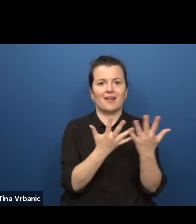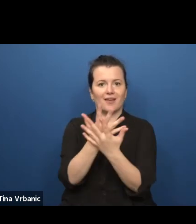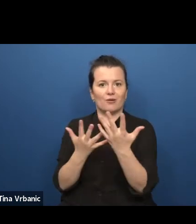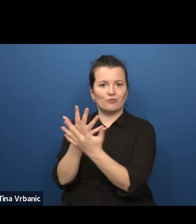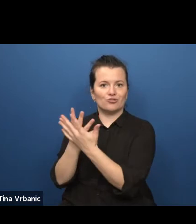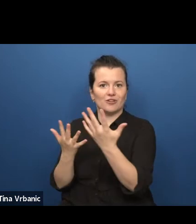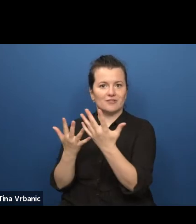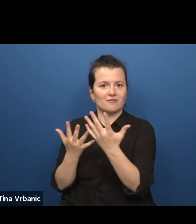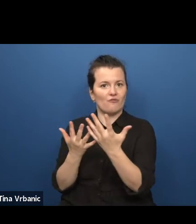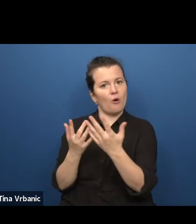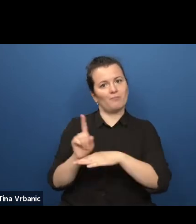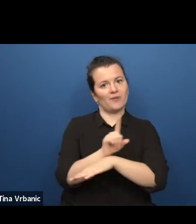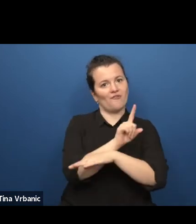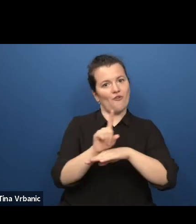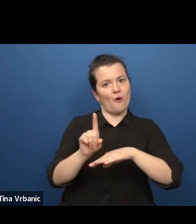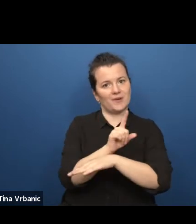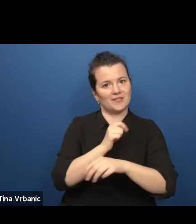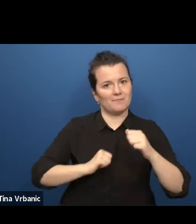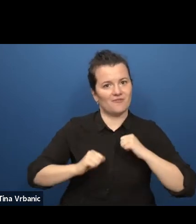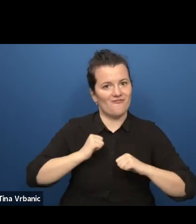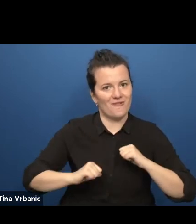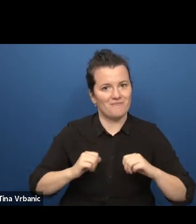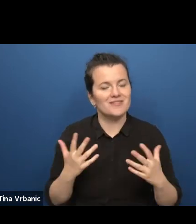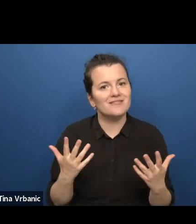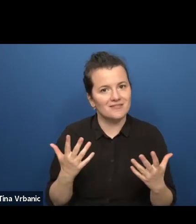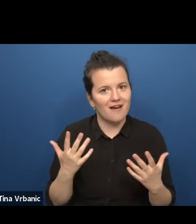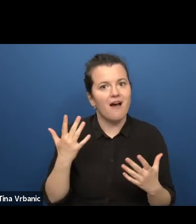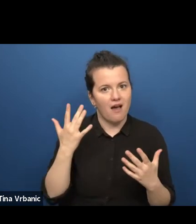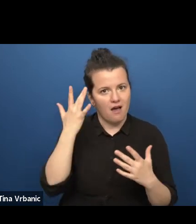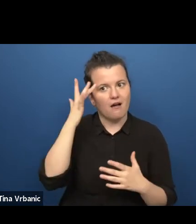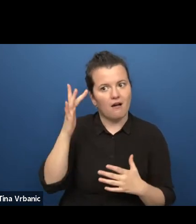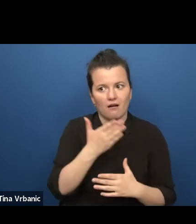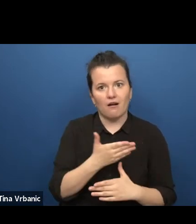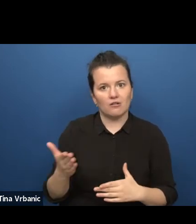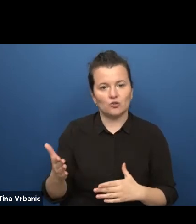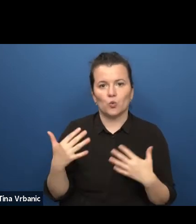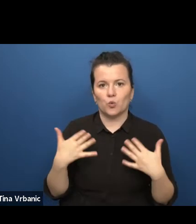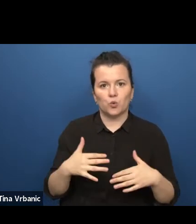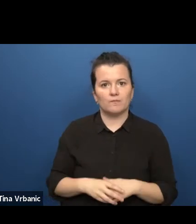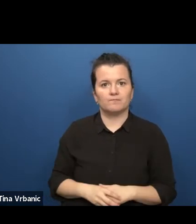Much, much later, I met the dramaturg in real life during an ETC conference